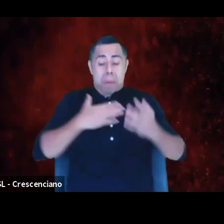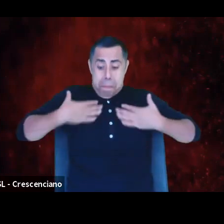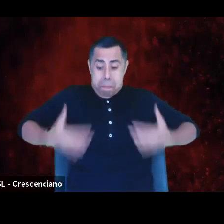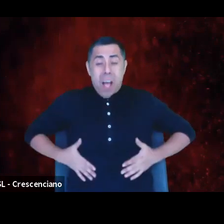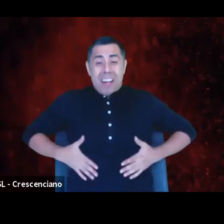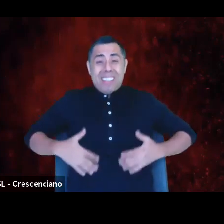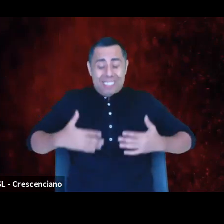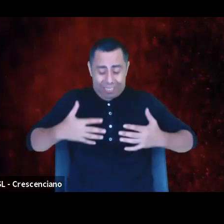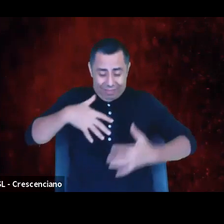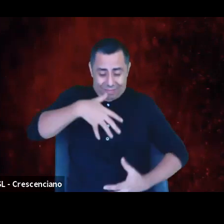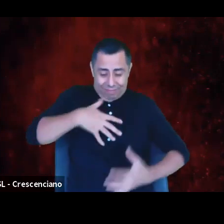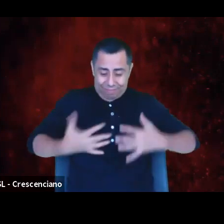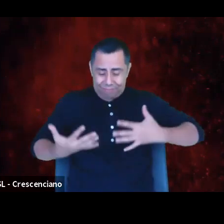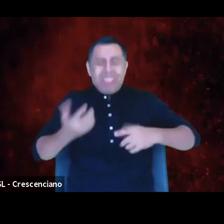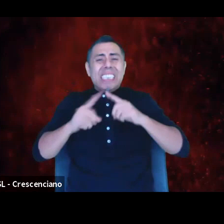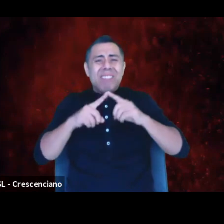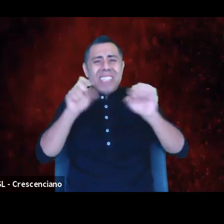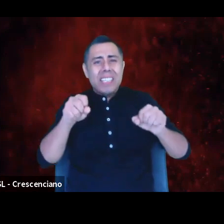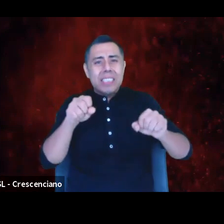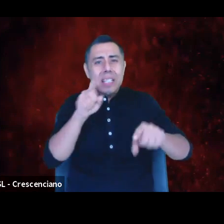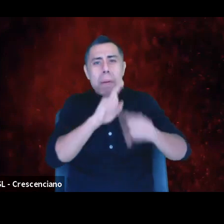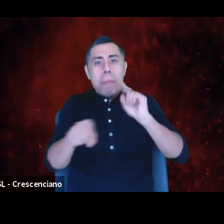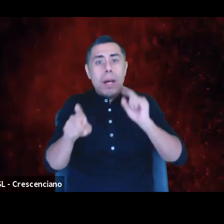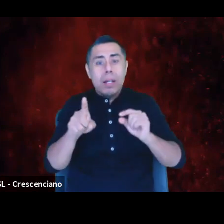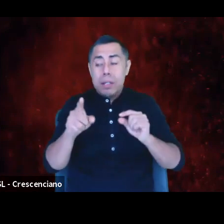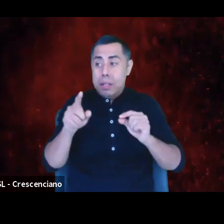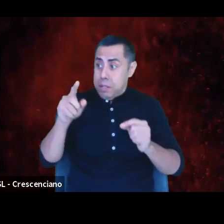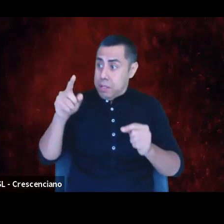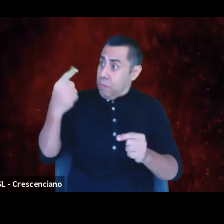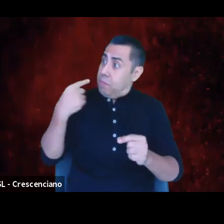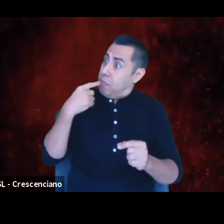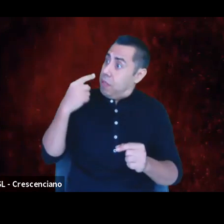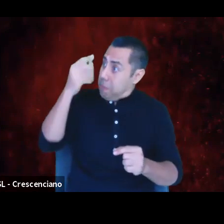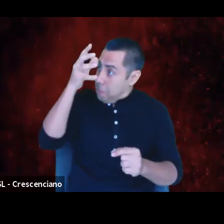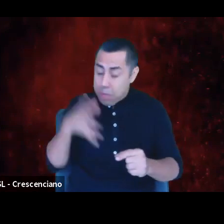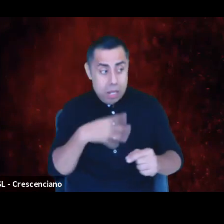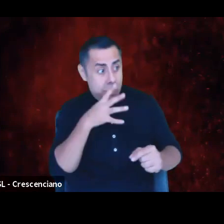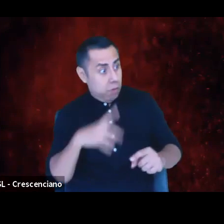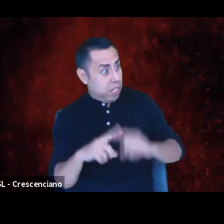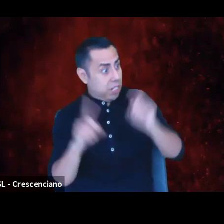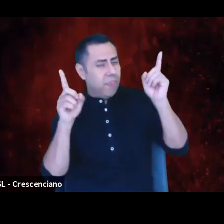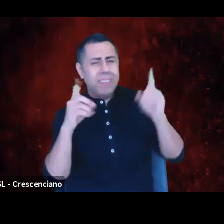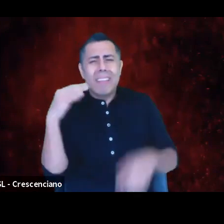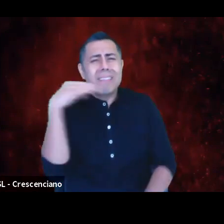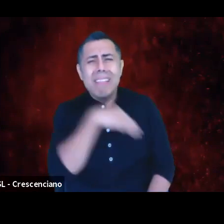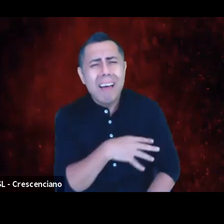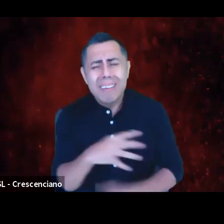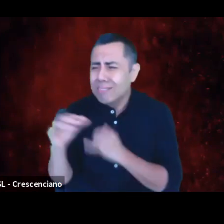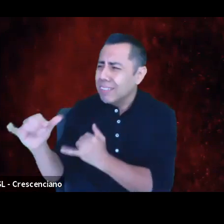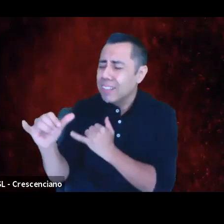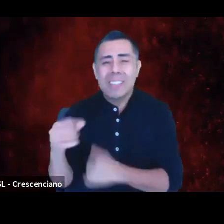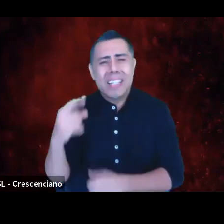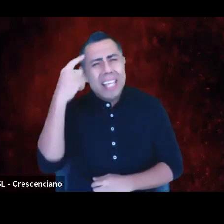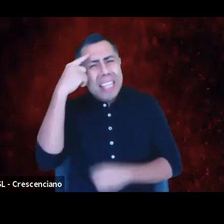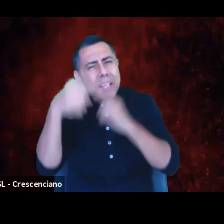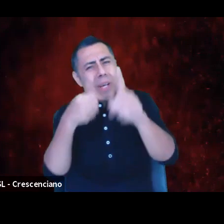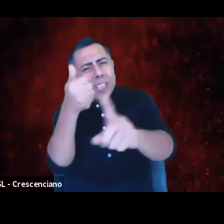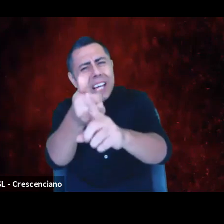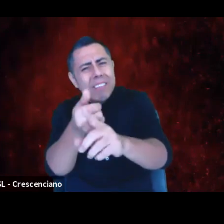These lies cause suffering, 'cause that's what lies do. Think about the lies you've lived. Think about the times you've been lied to,